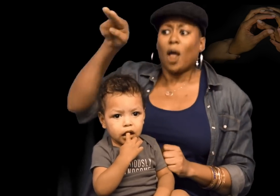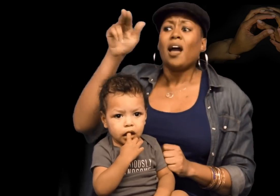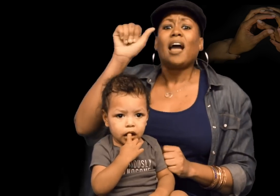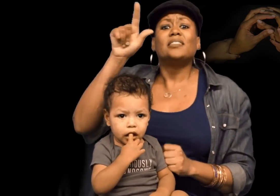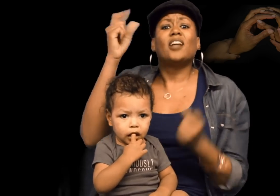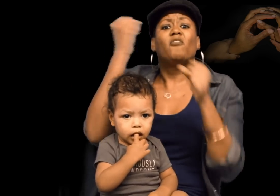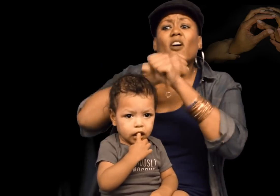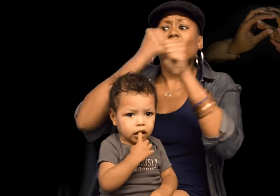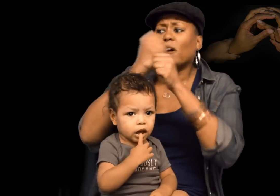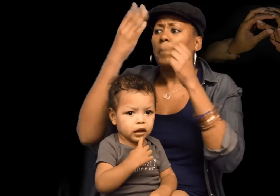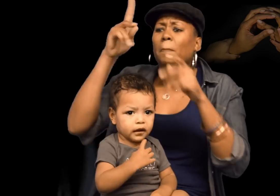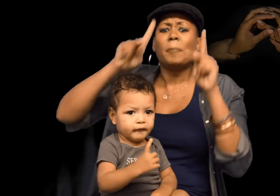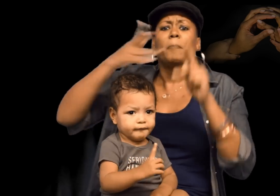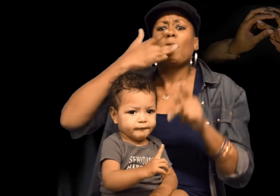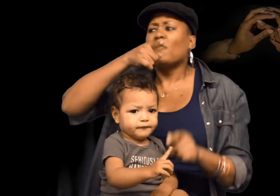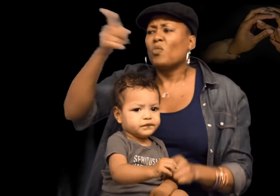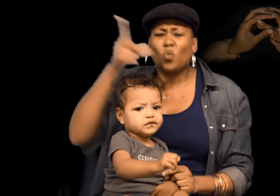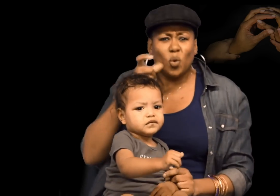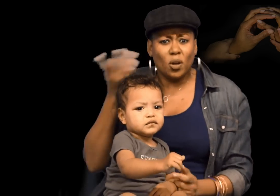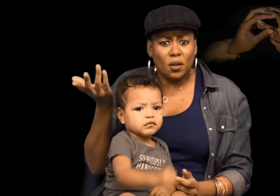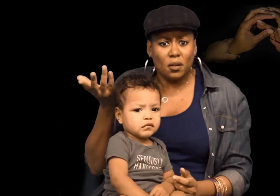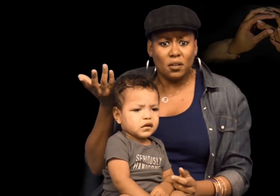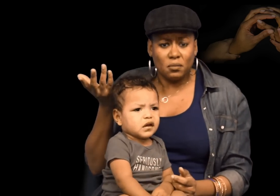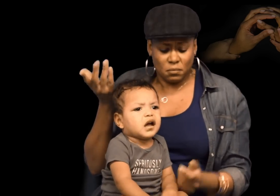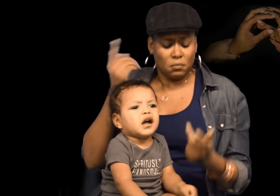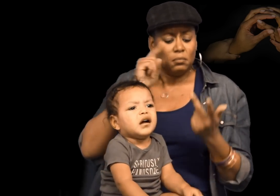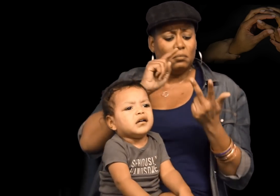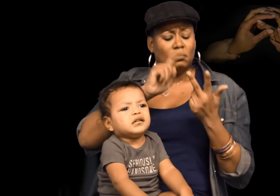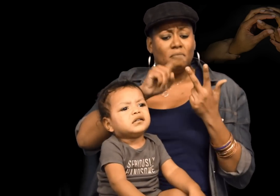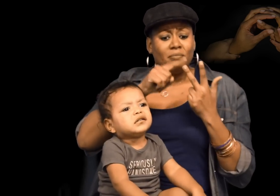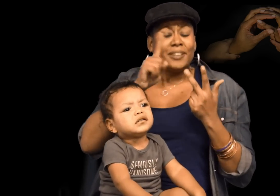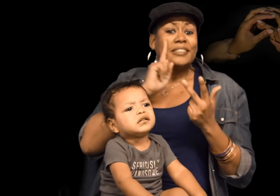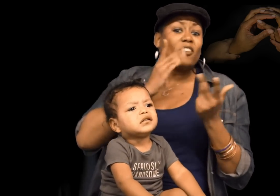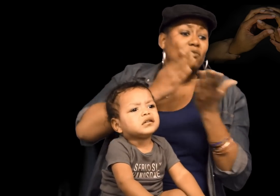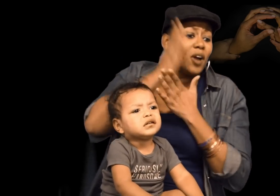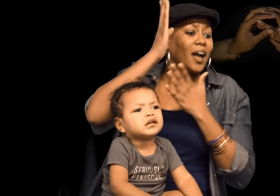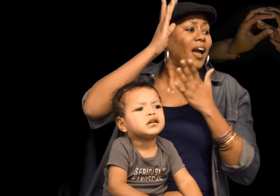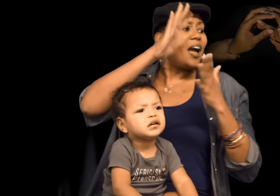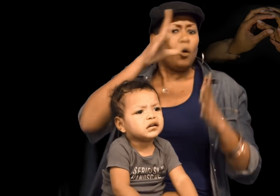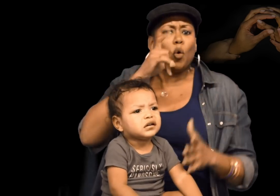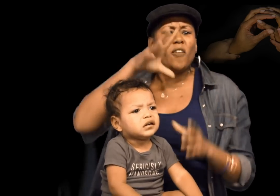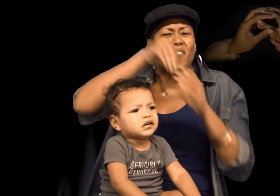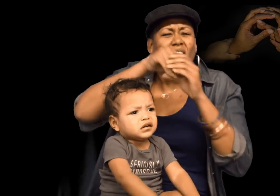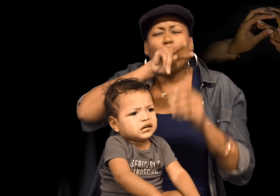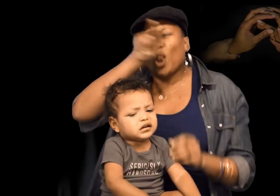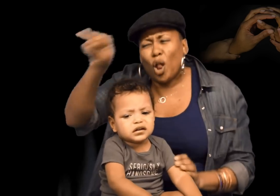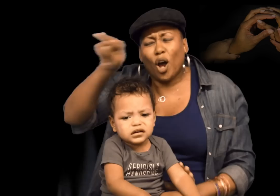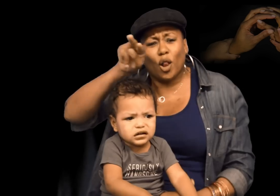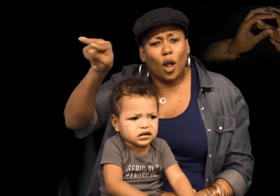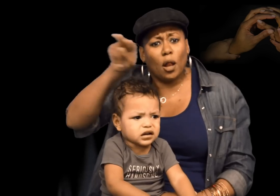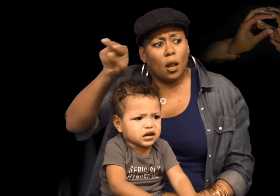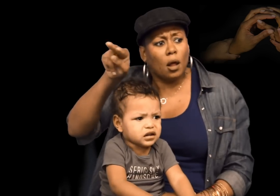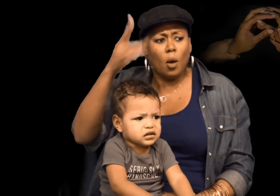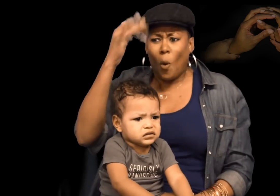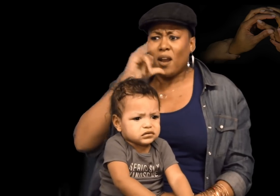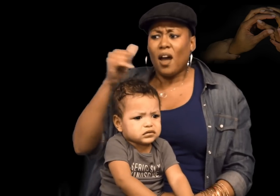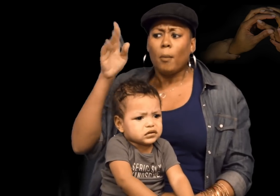You look now, you look at activism to preserve ASL. How many people of color are involved? Who? And Deaf rights movements, who is involved? You look. You look.